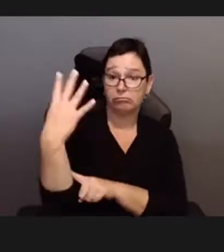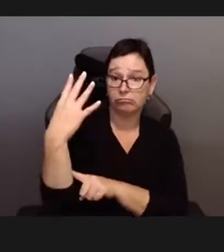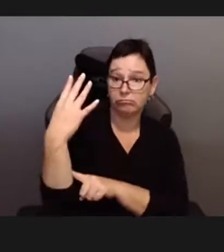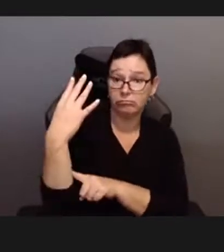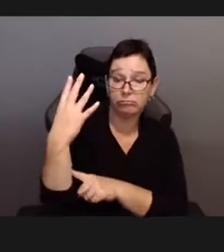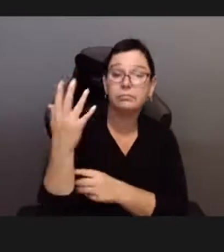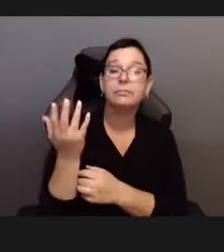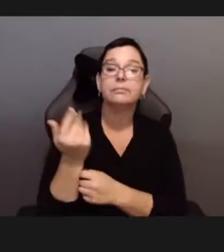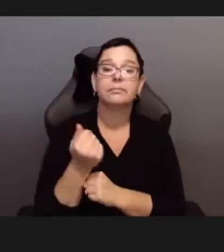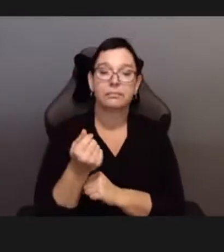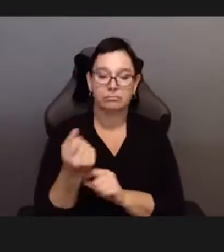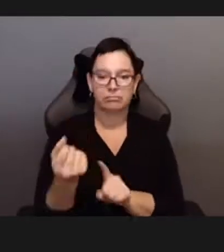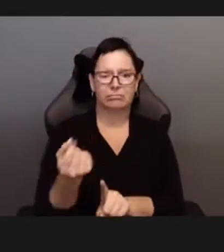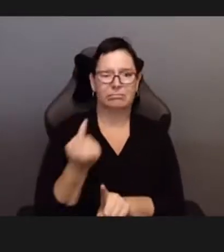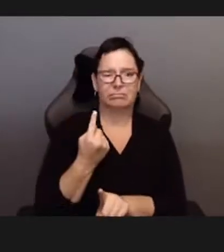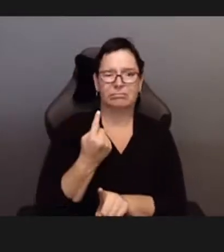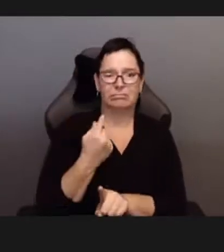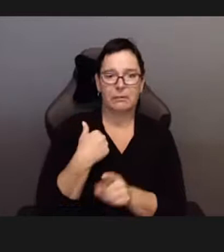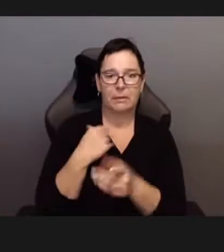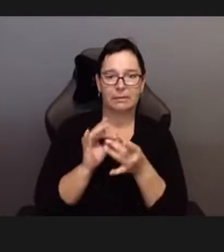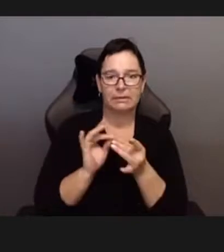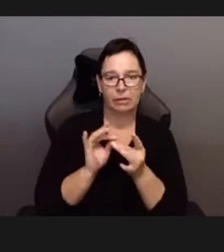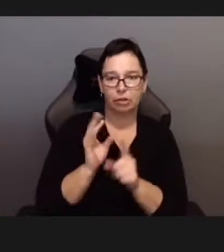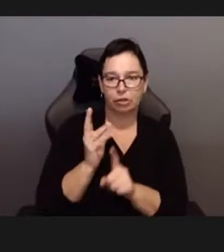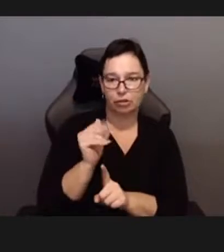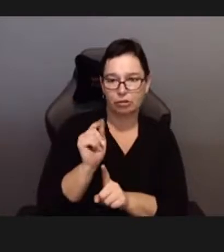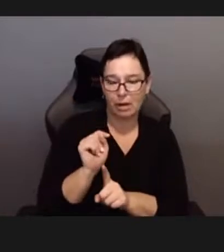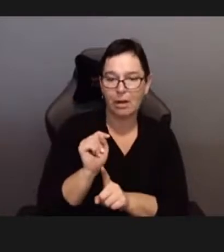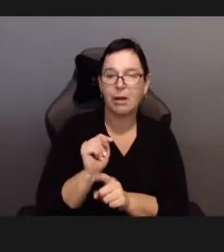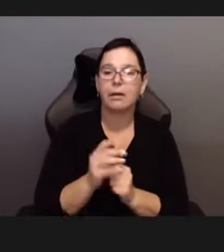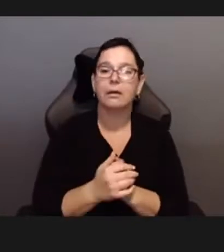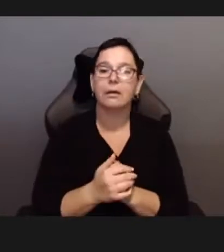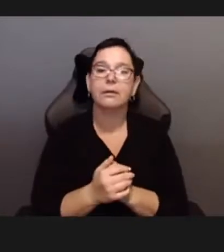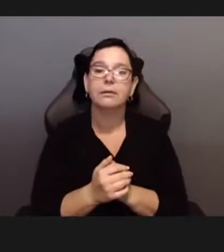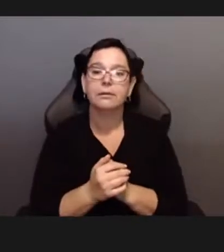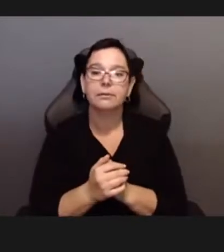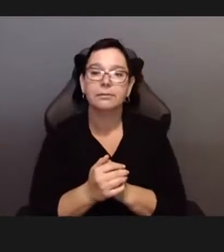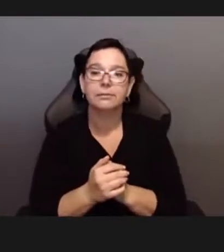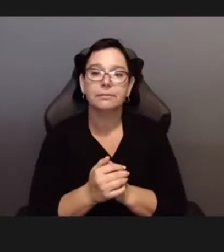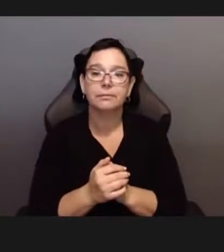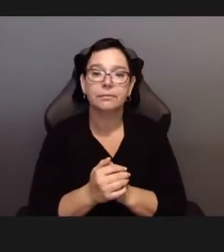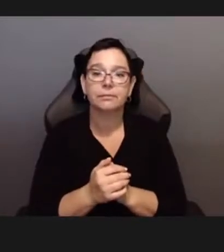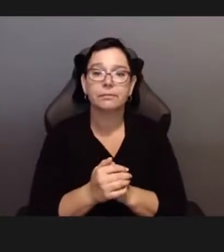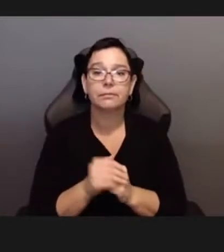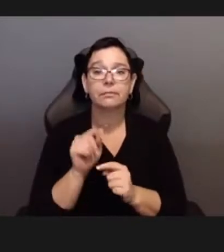and we will enable your microphone.